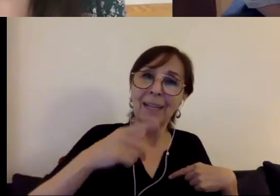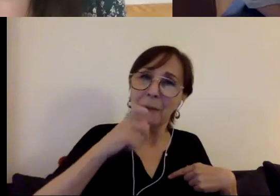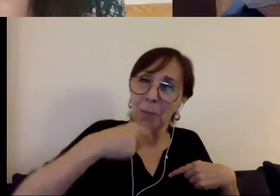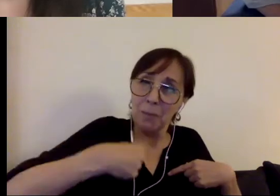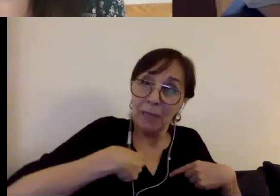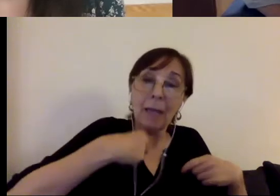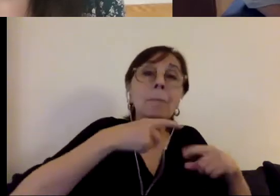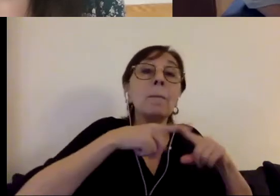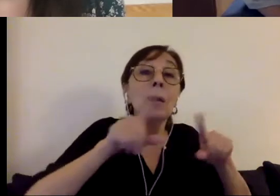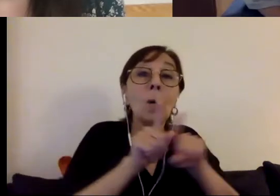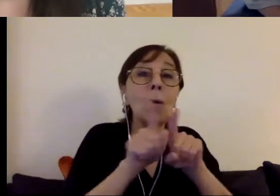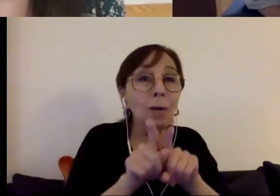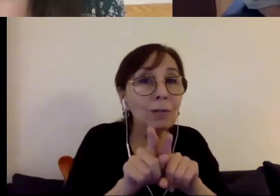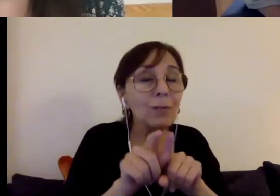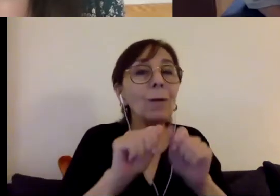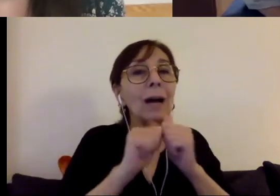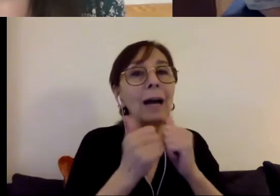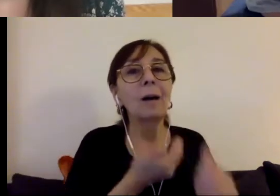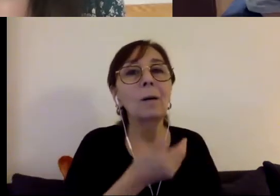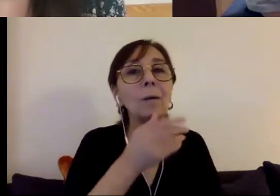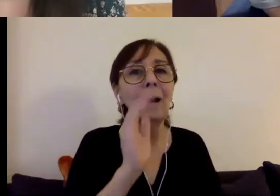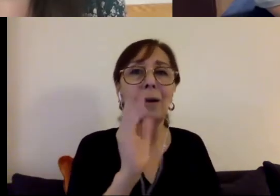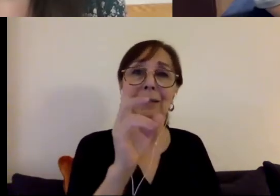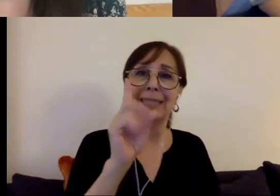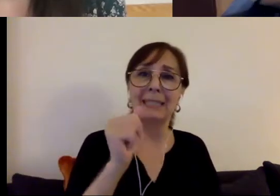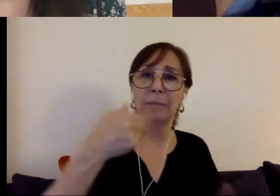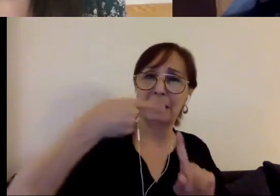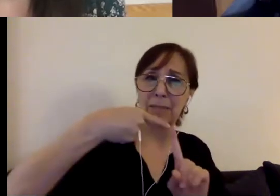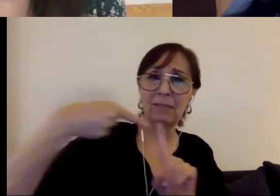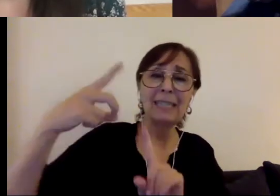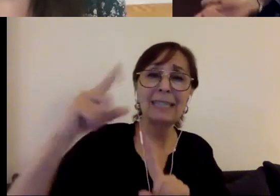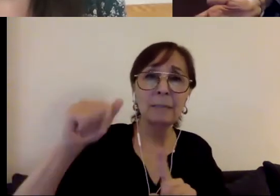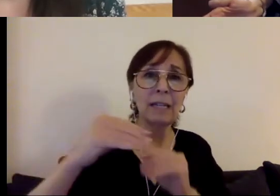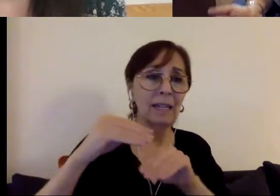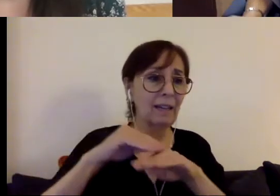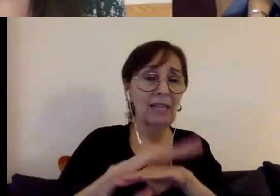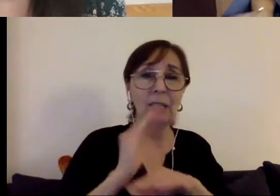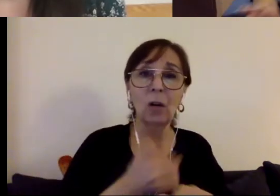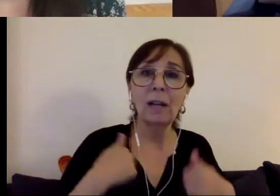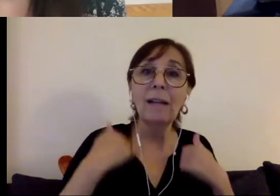disabilities impacted our lives. So if you were deaf, what did you need? If you